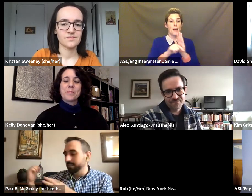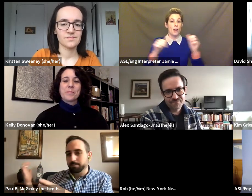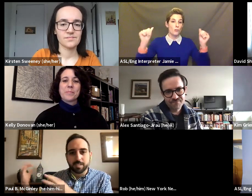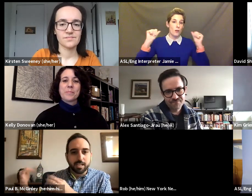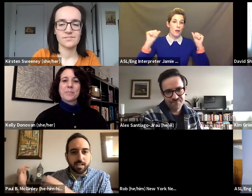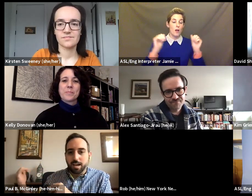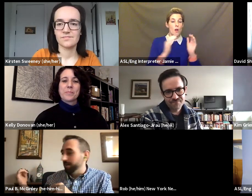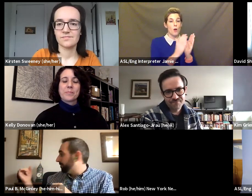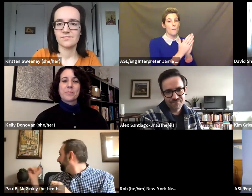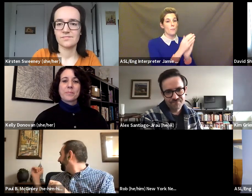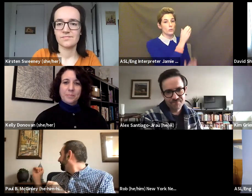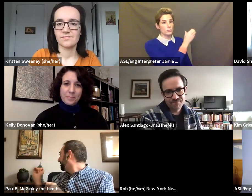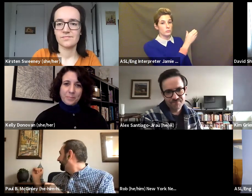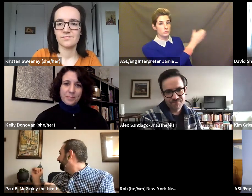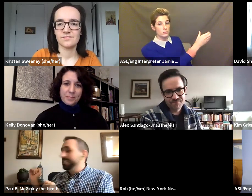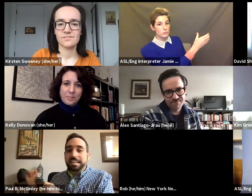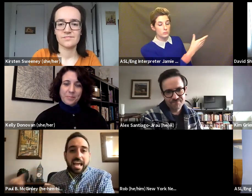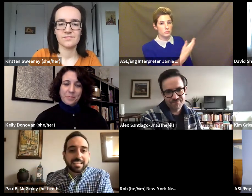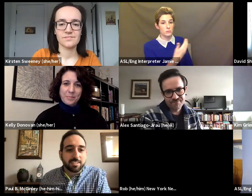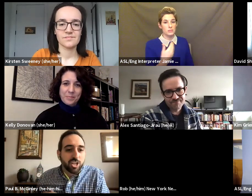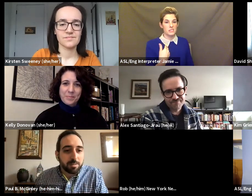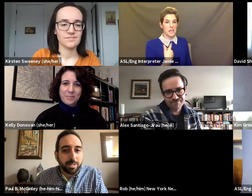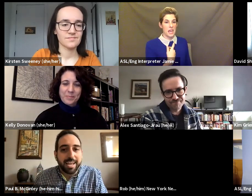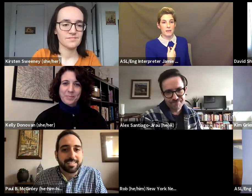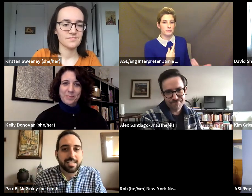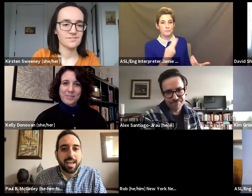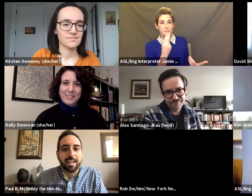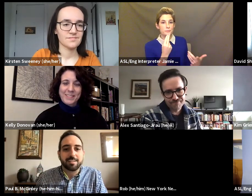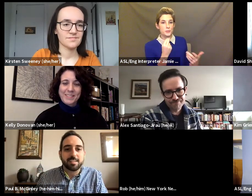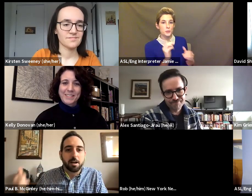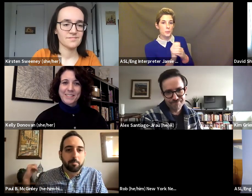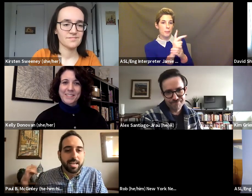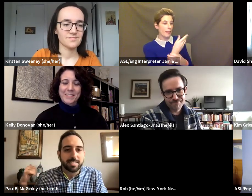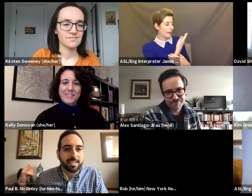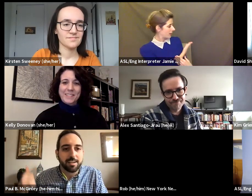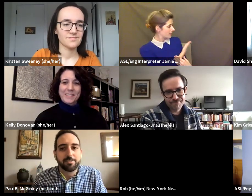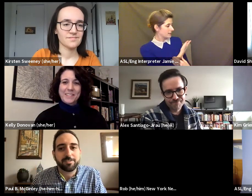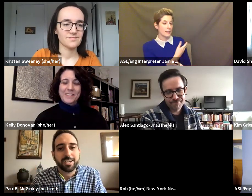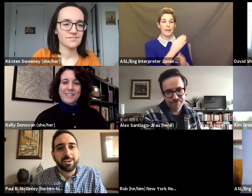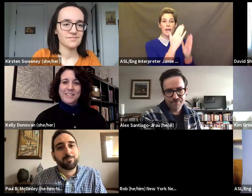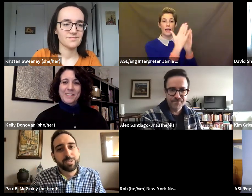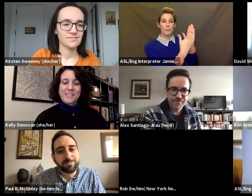some little knickknacks, a jade plant and painting of 45th